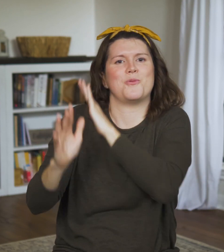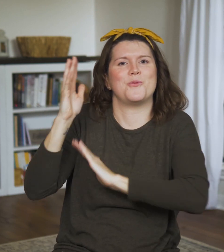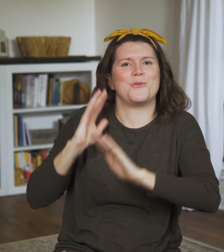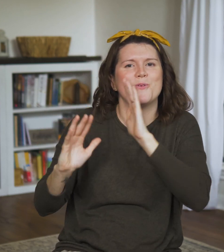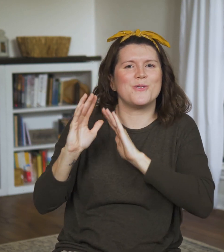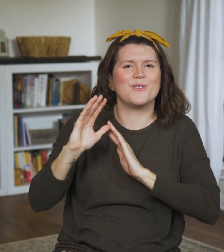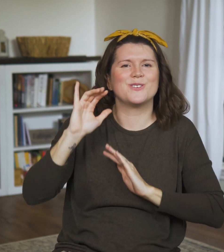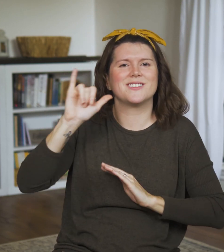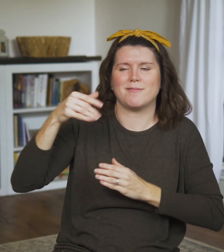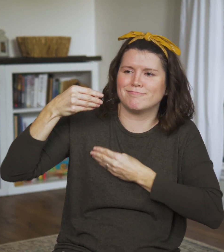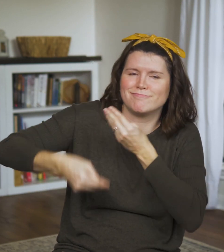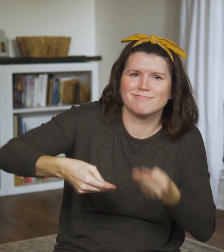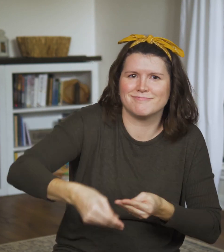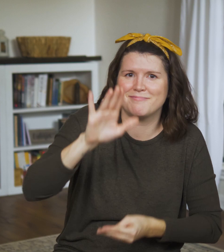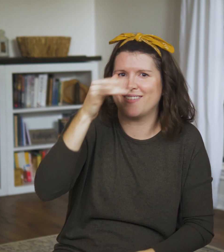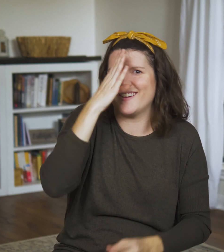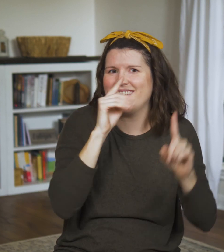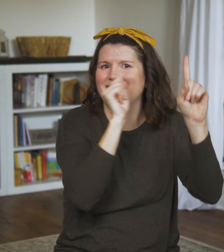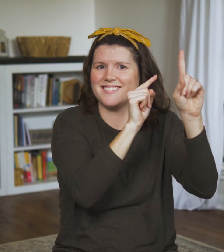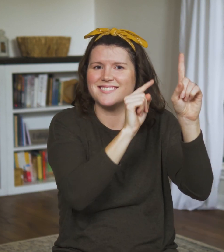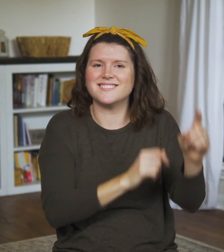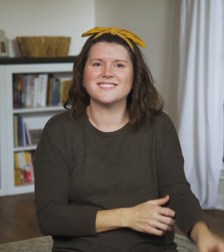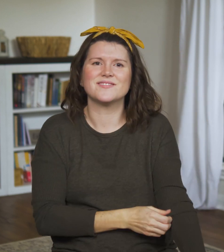done before sunset.